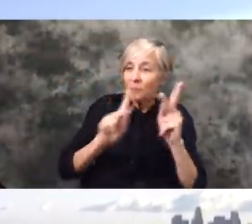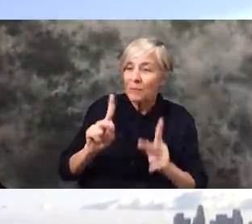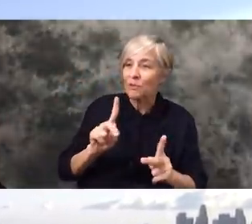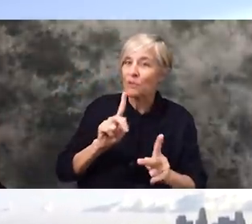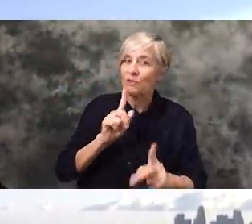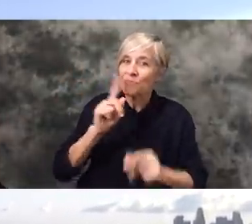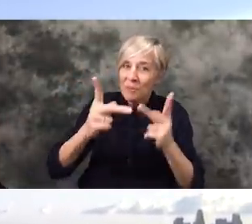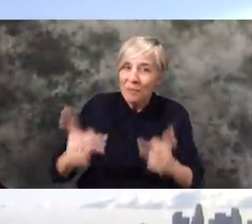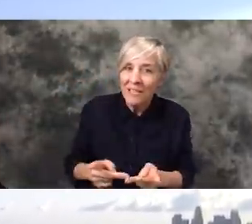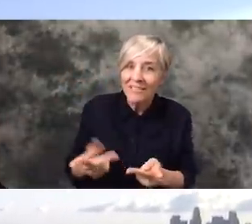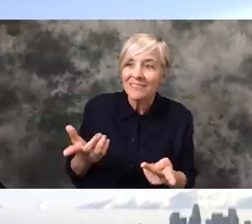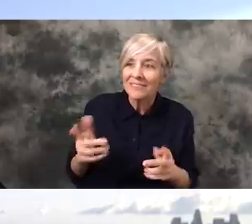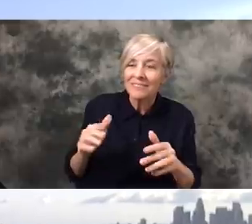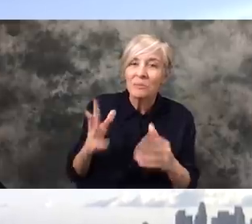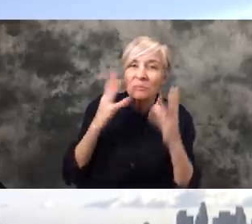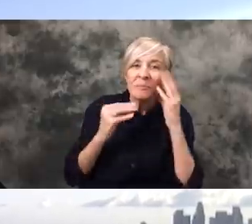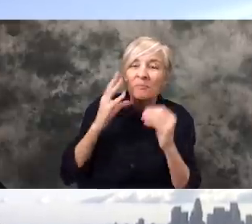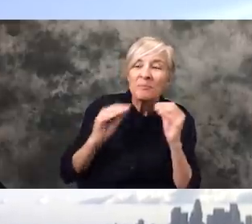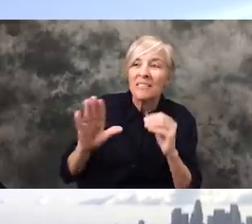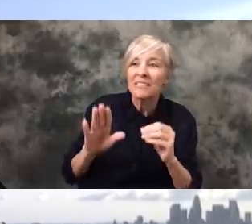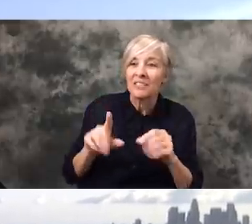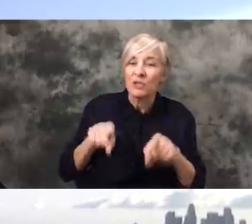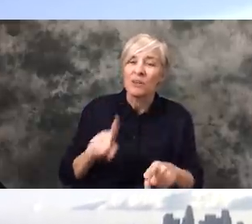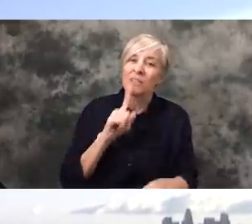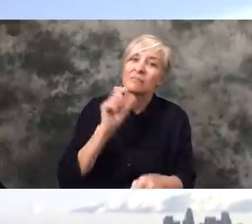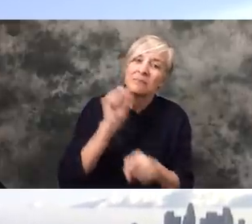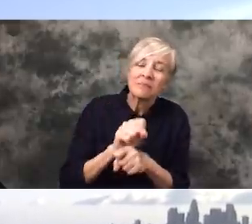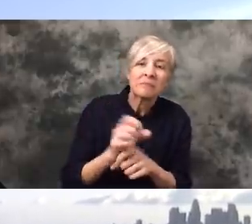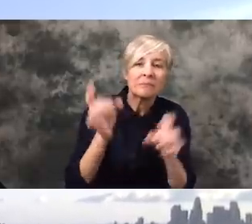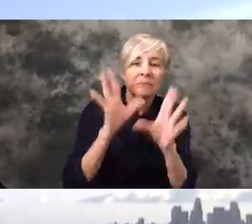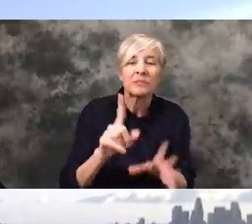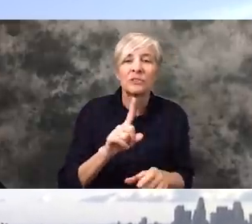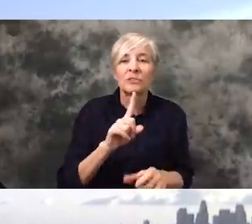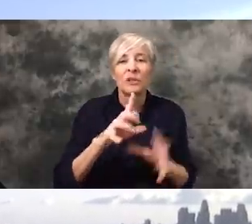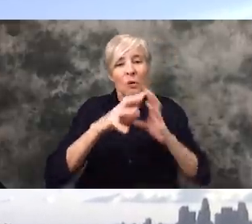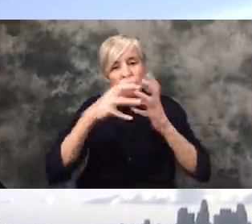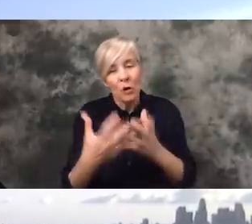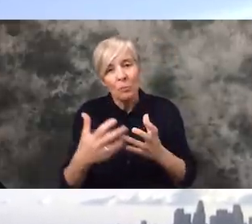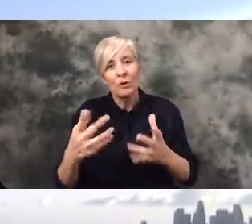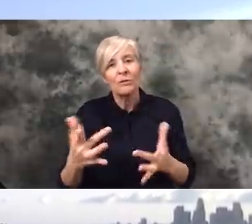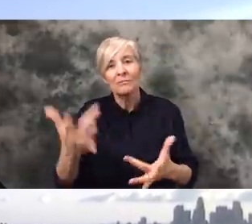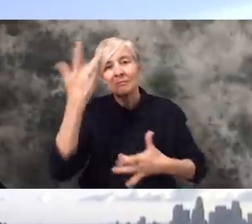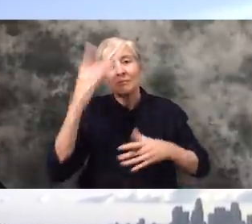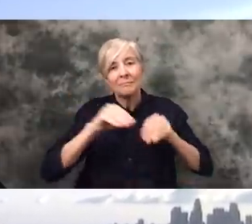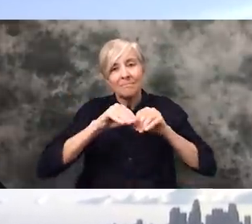real places are going through during this incredibly real Global Pandemic. So,